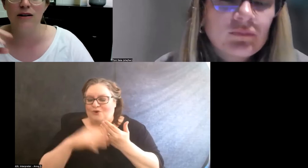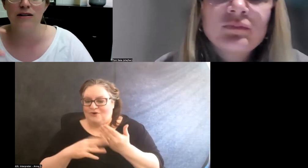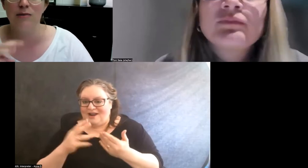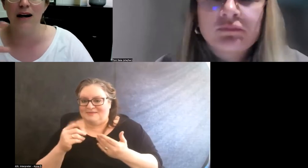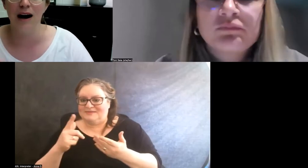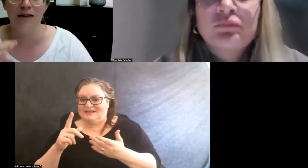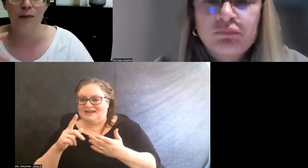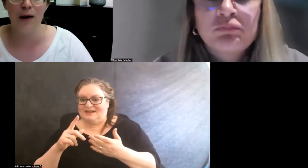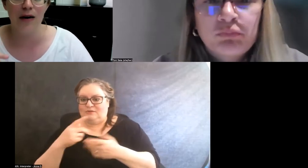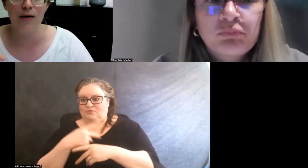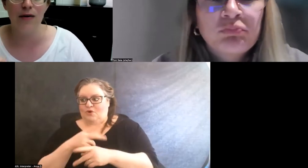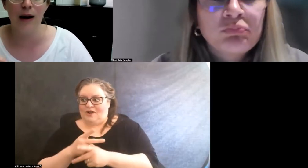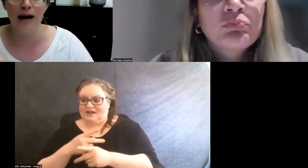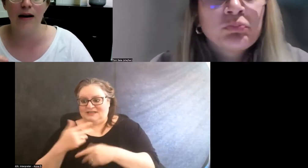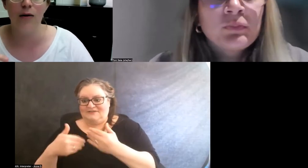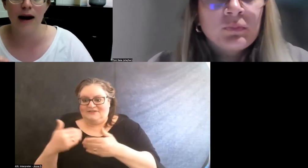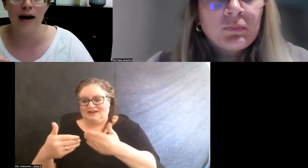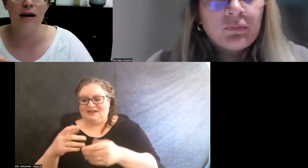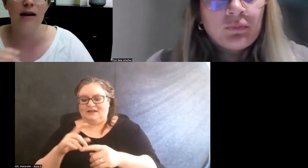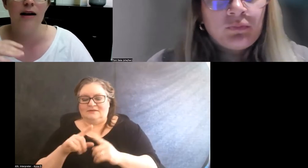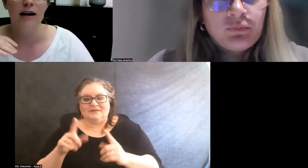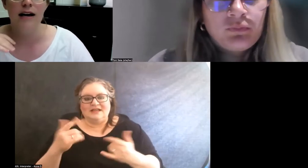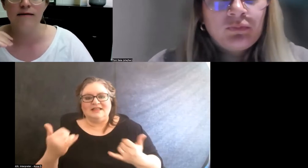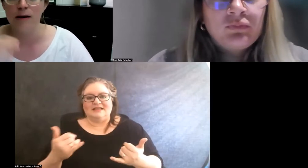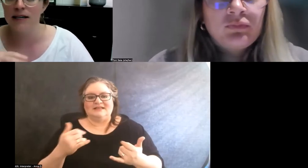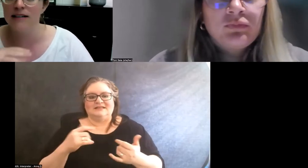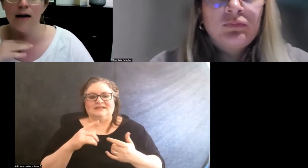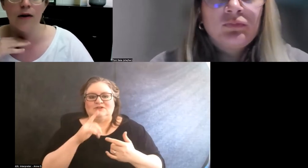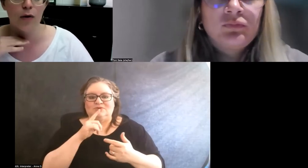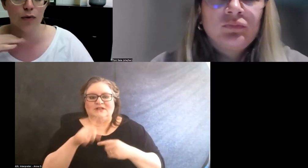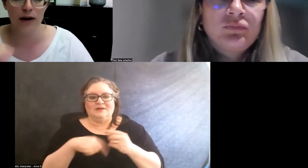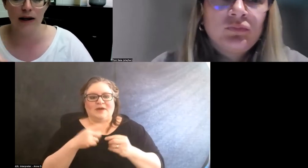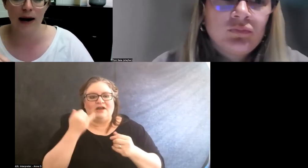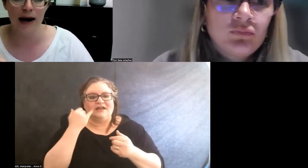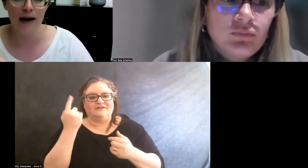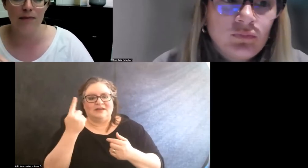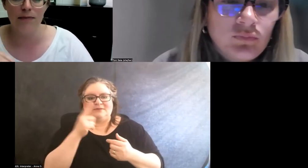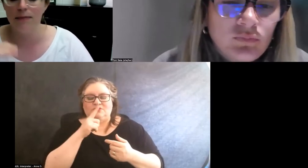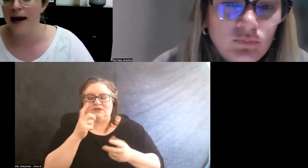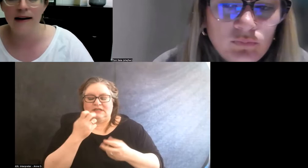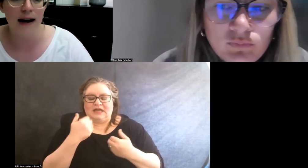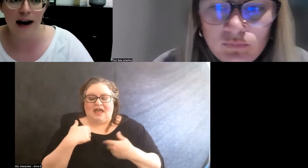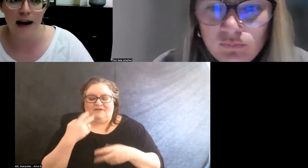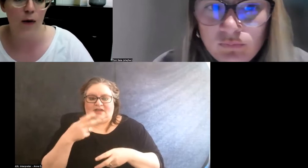So this has been kind of about like, okay, if somebody's having a really bad pain day